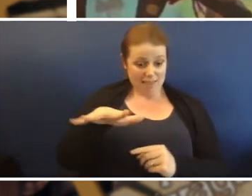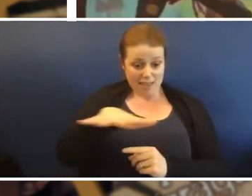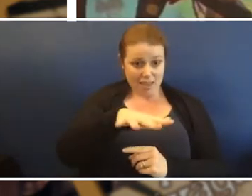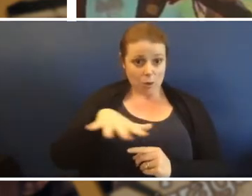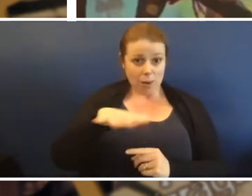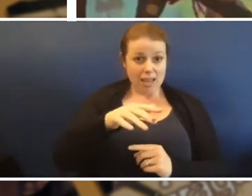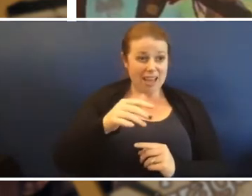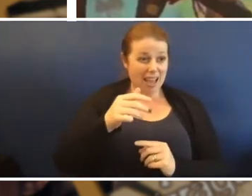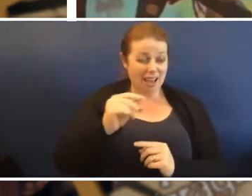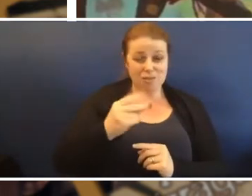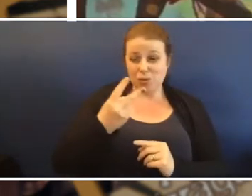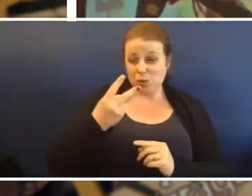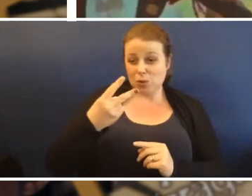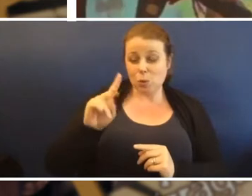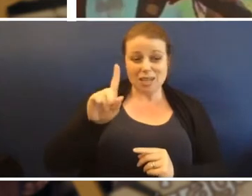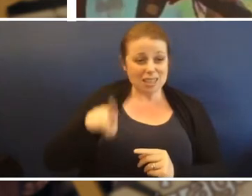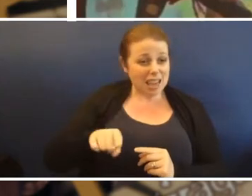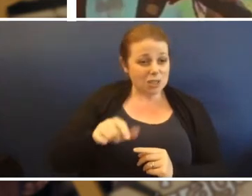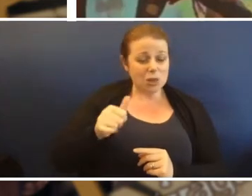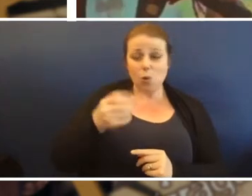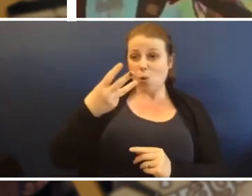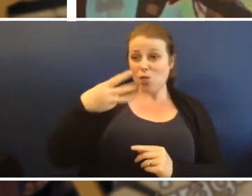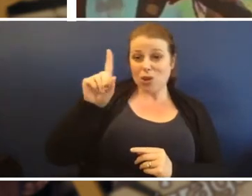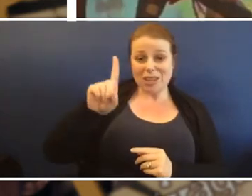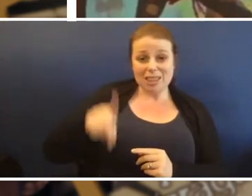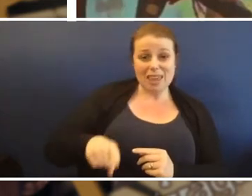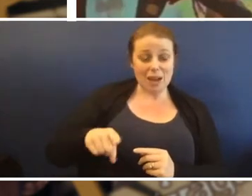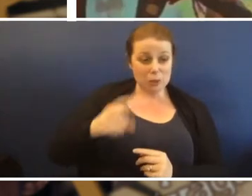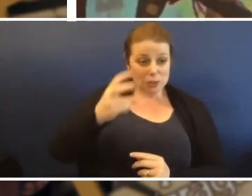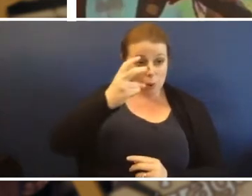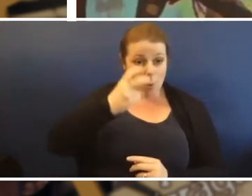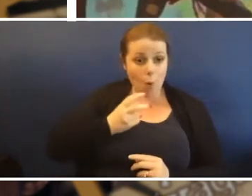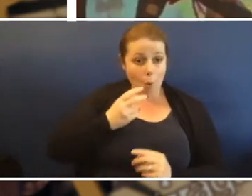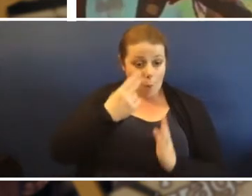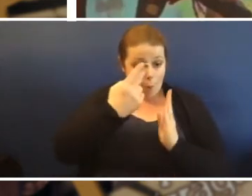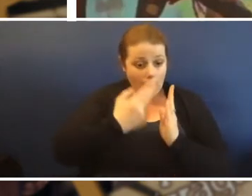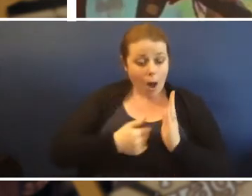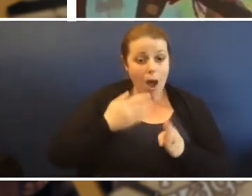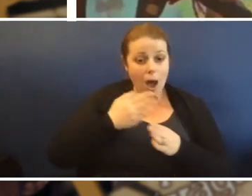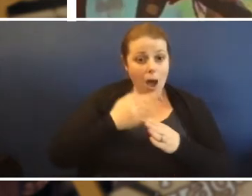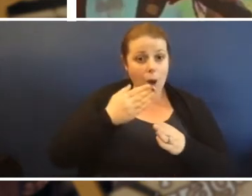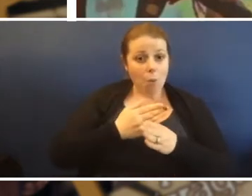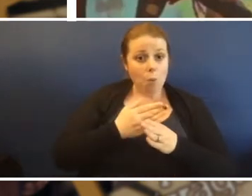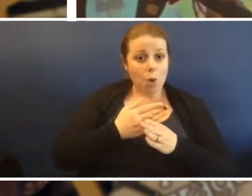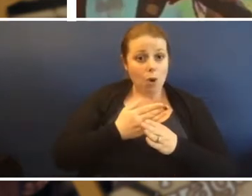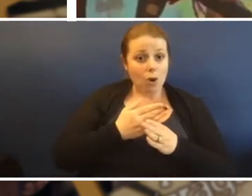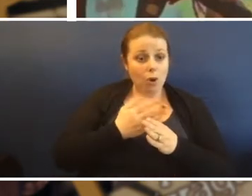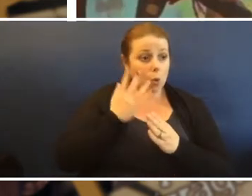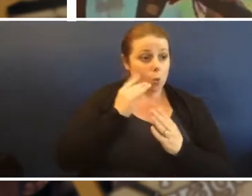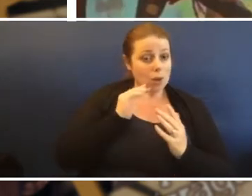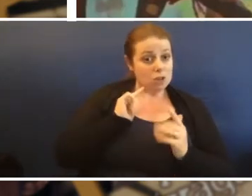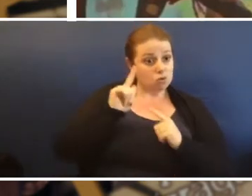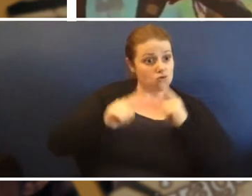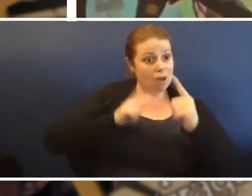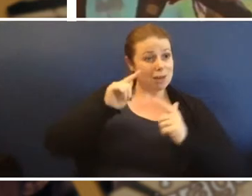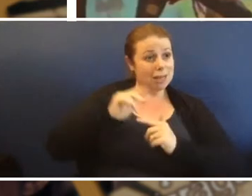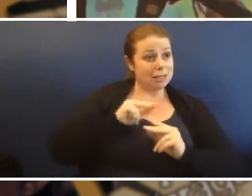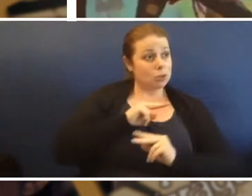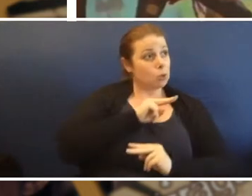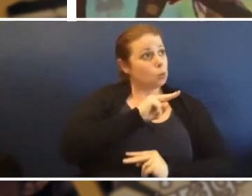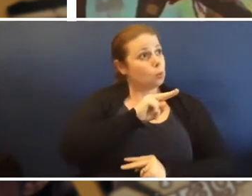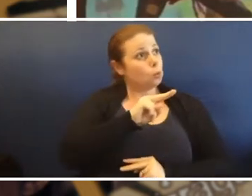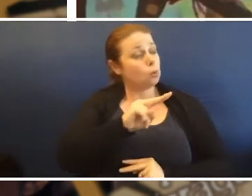on the way up there. And we have two days of dancing and we tell stories and we just